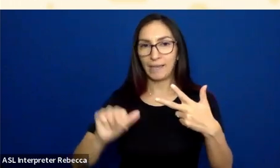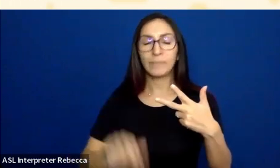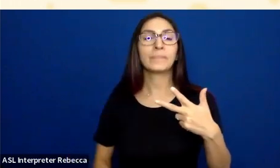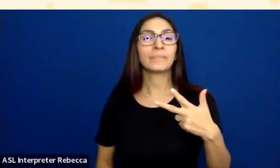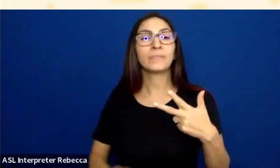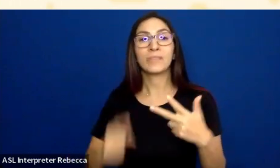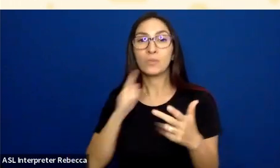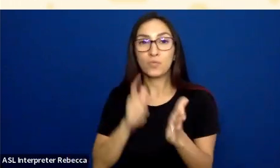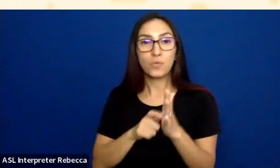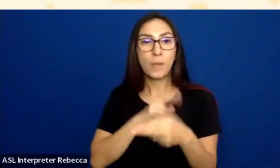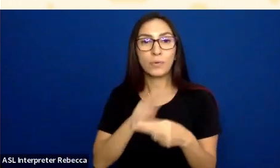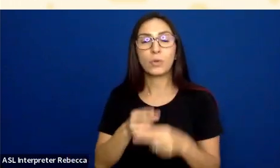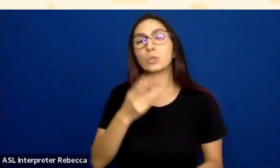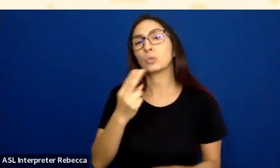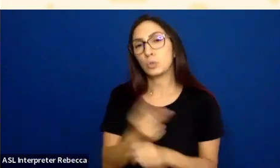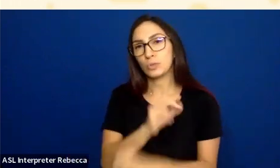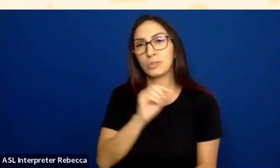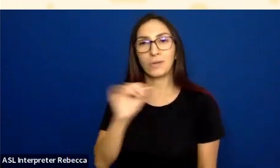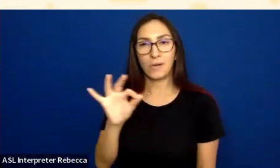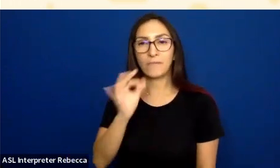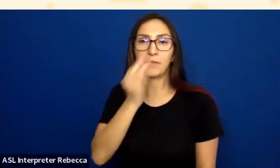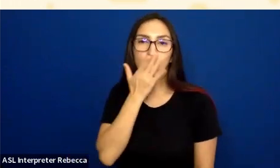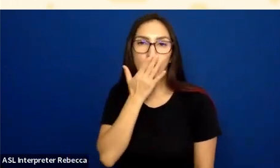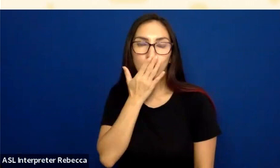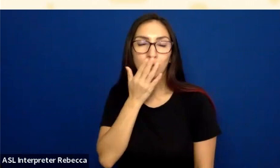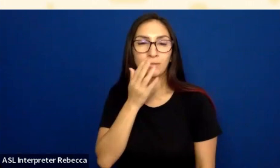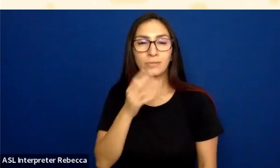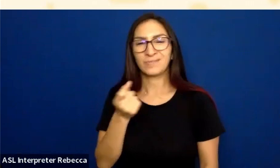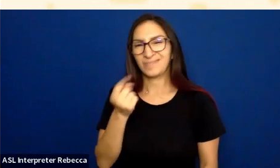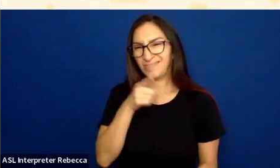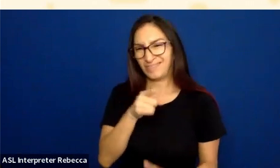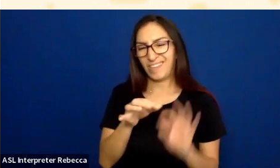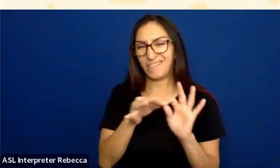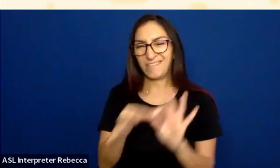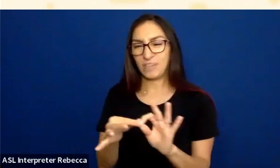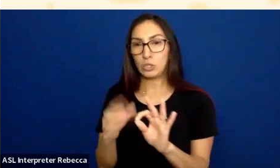Now there's two important things related to this. A lot of times what it comes to mind when people talk about use